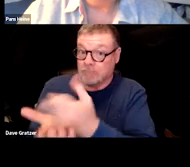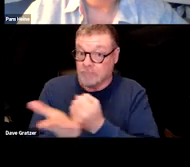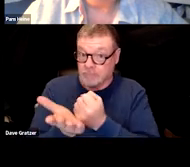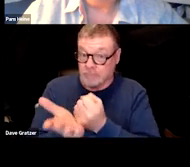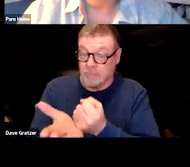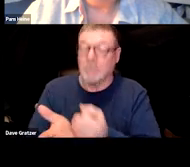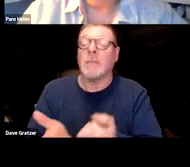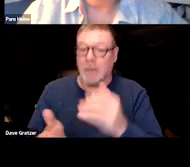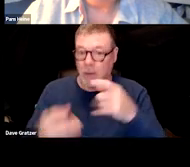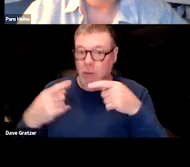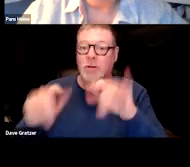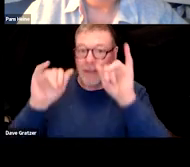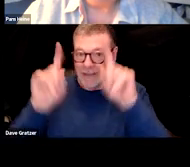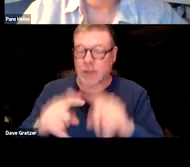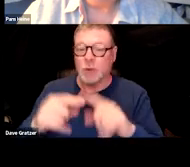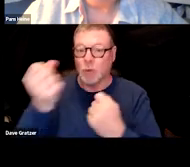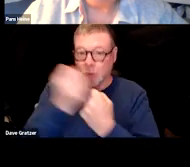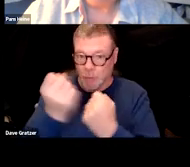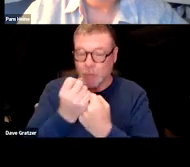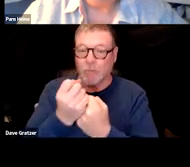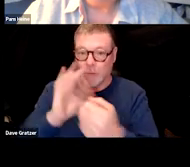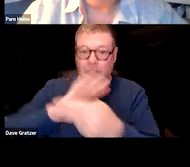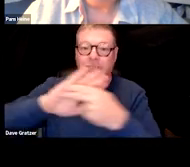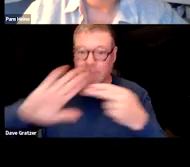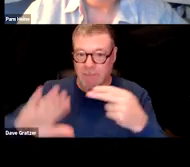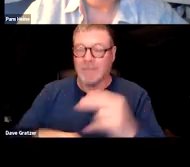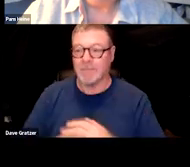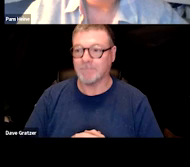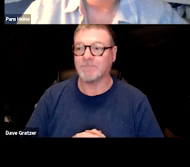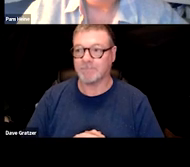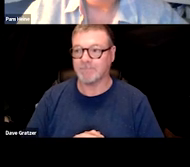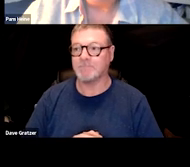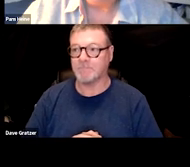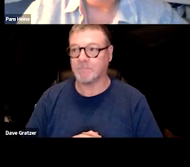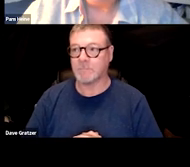in that exam to support a diagnosis of long COVID. Sure. - You know,